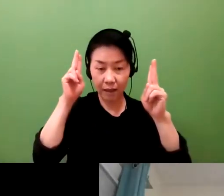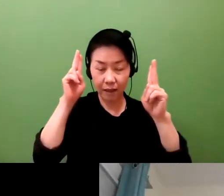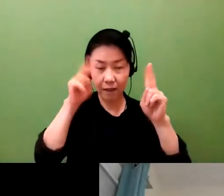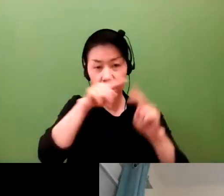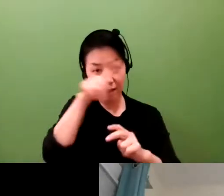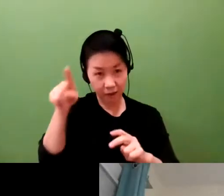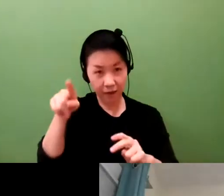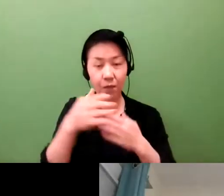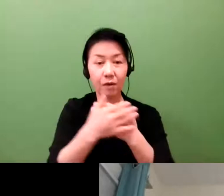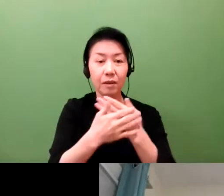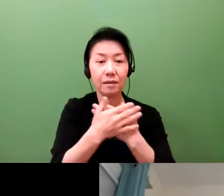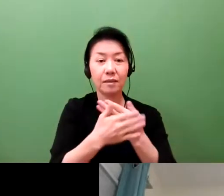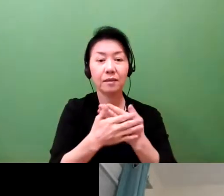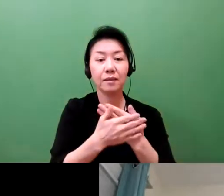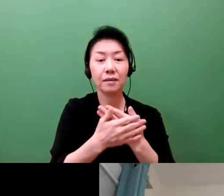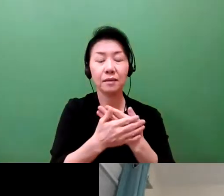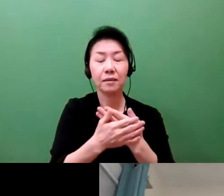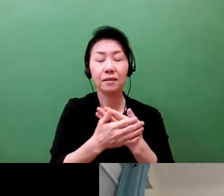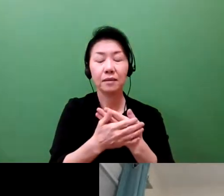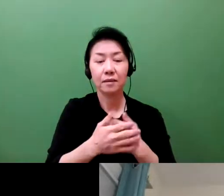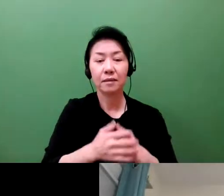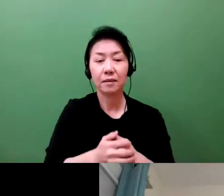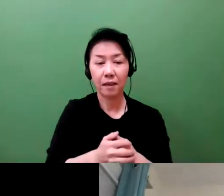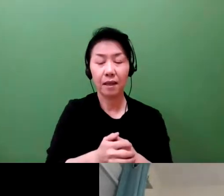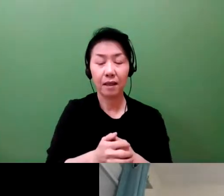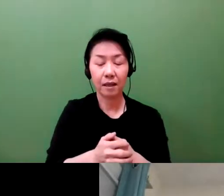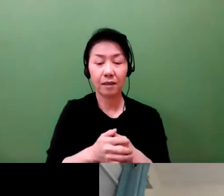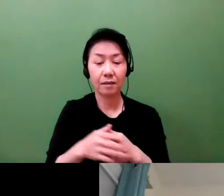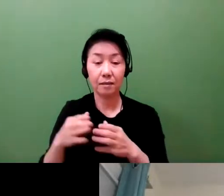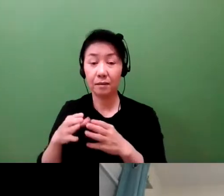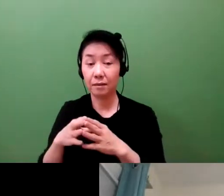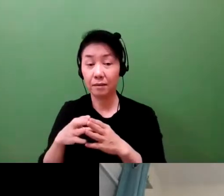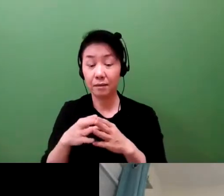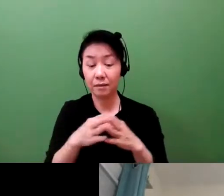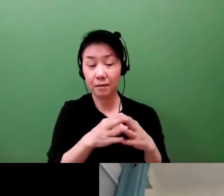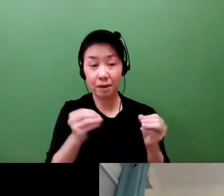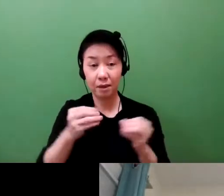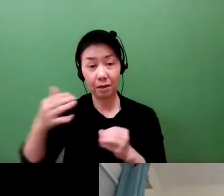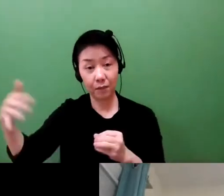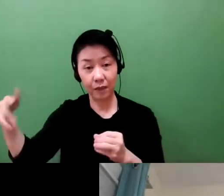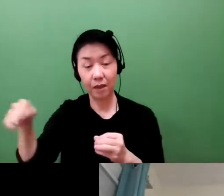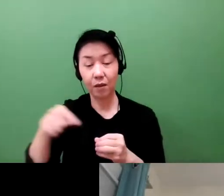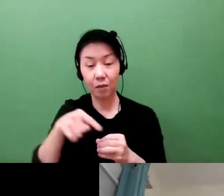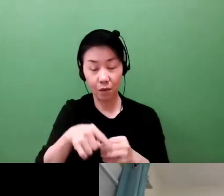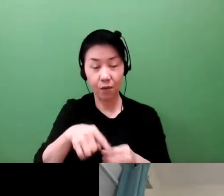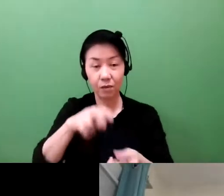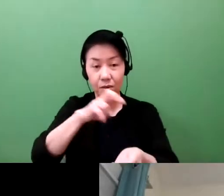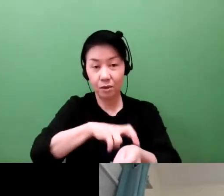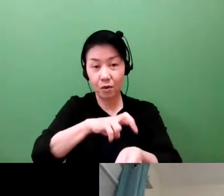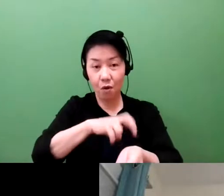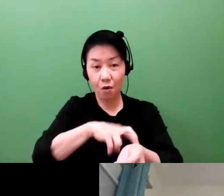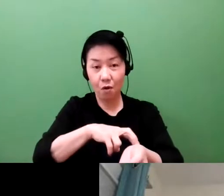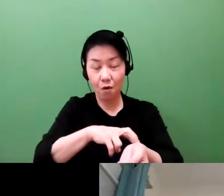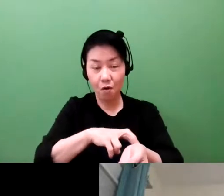seem to be very much at an advantage because they have a reputation for high-quality and reliable